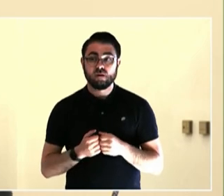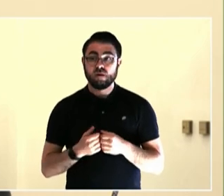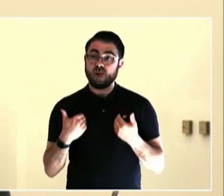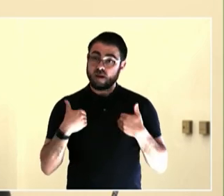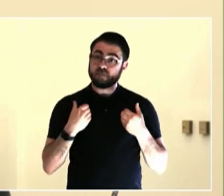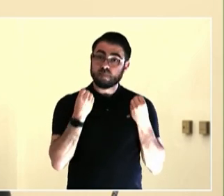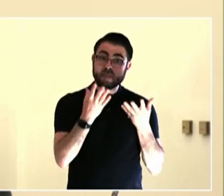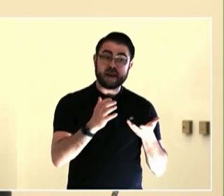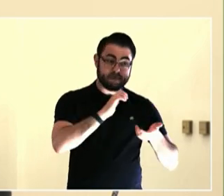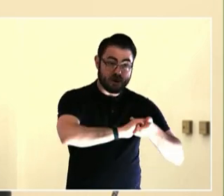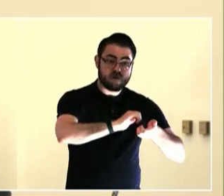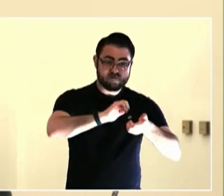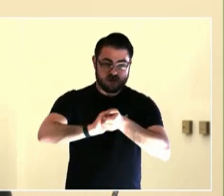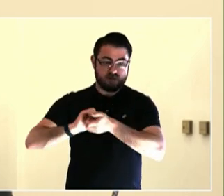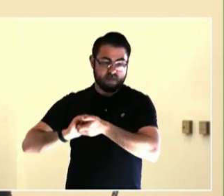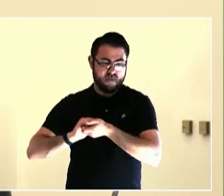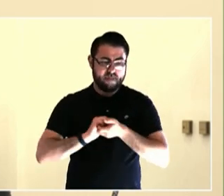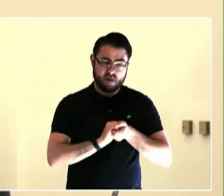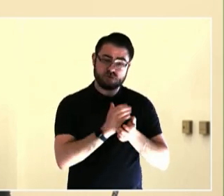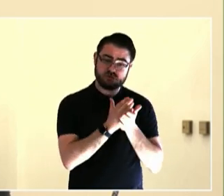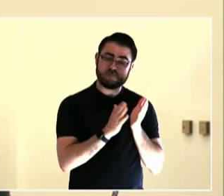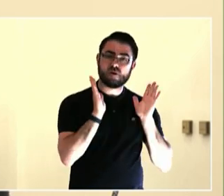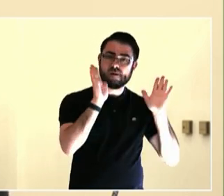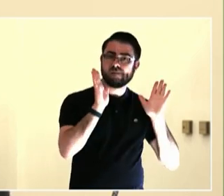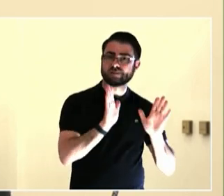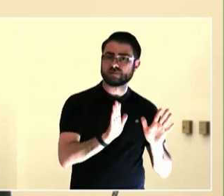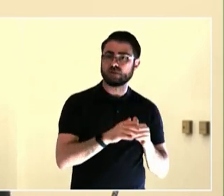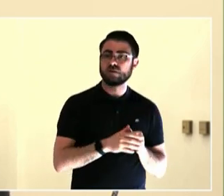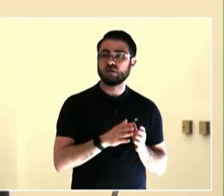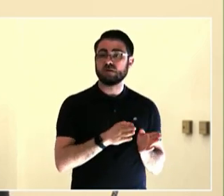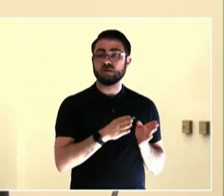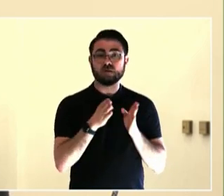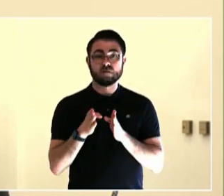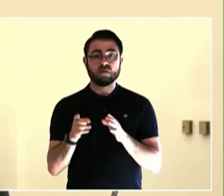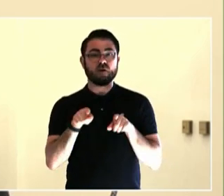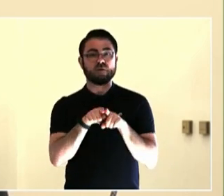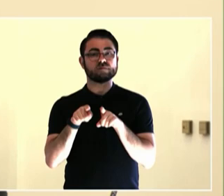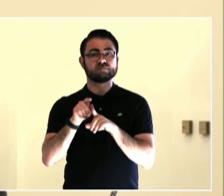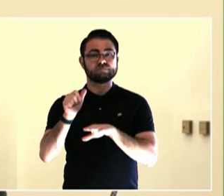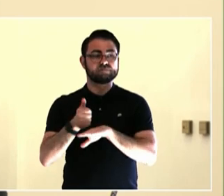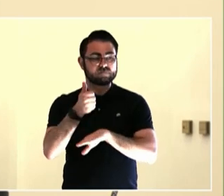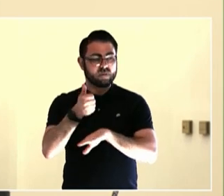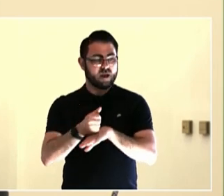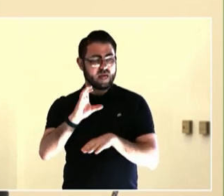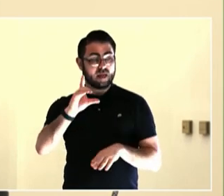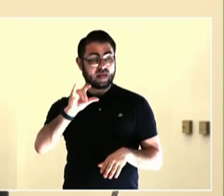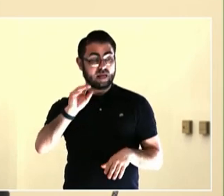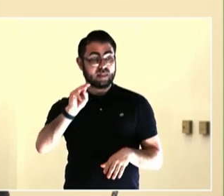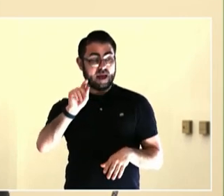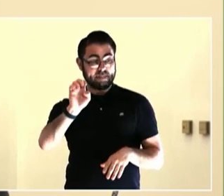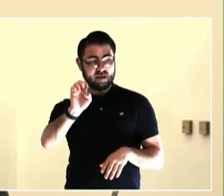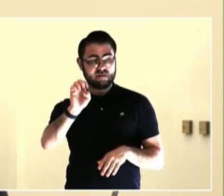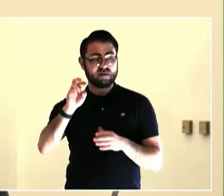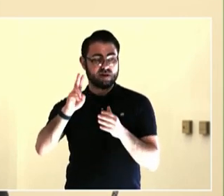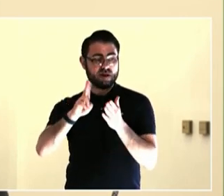Oftentimes adults view young people as, they're growing up, they're being silly, they're goofing off or whatever.